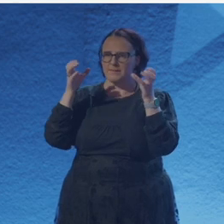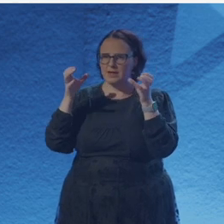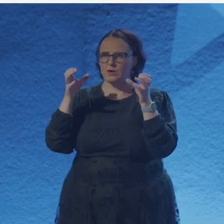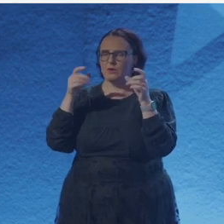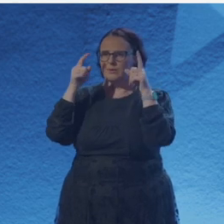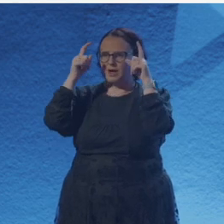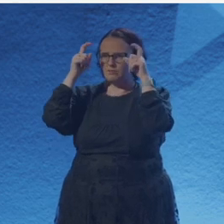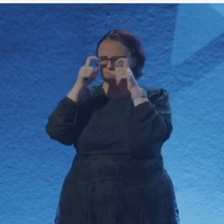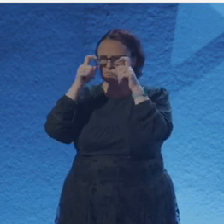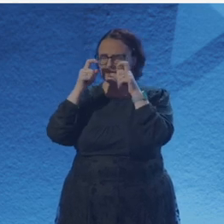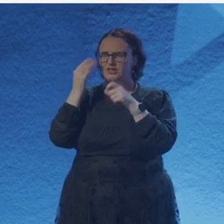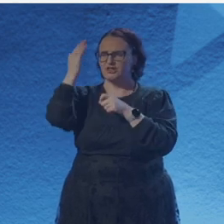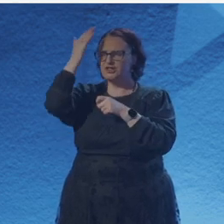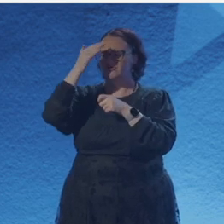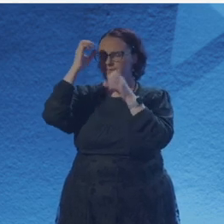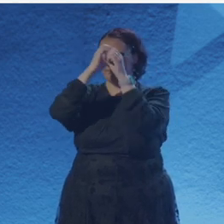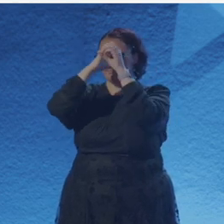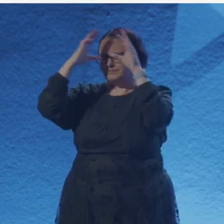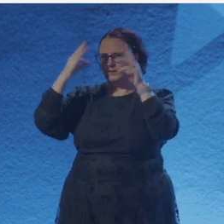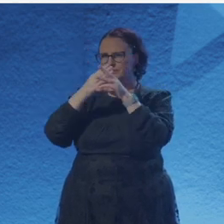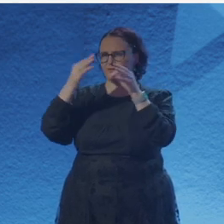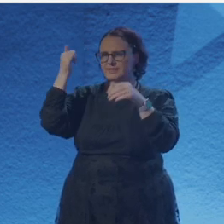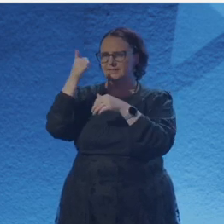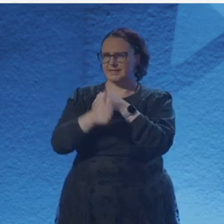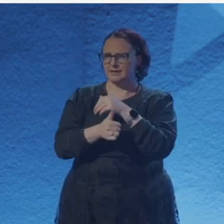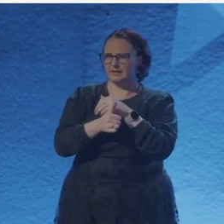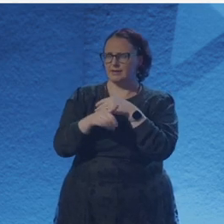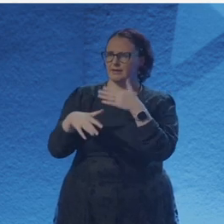The smell of burning is still in her hair. When she wakes. But when she dreams.